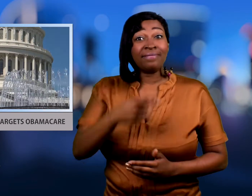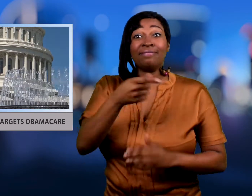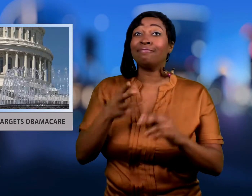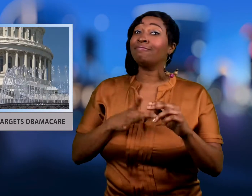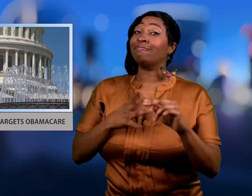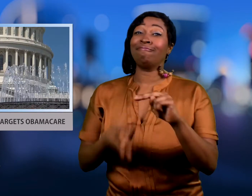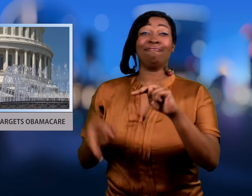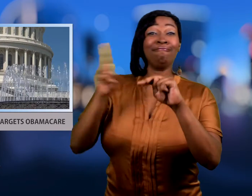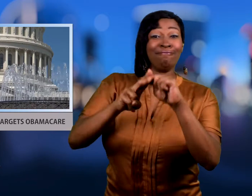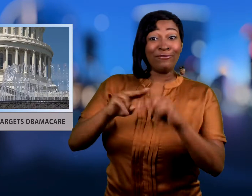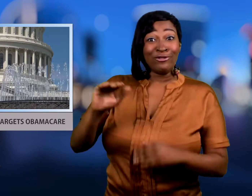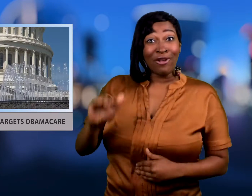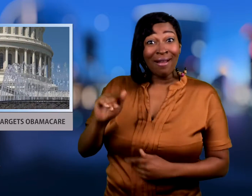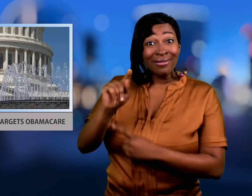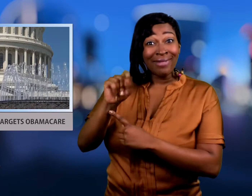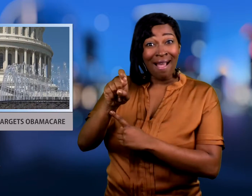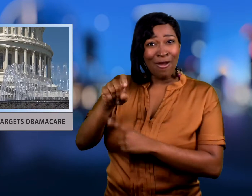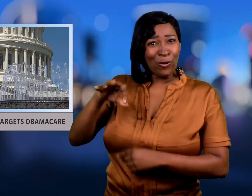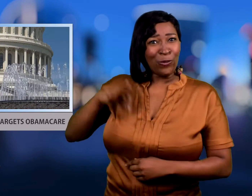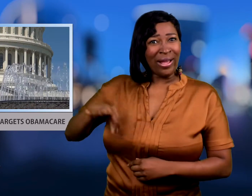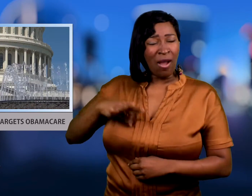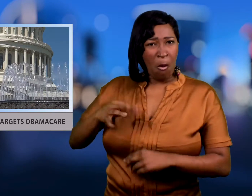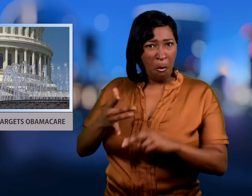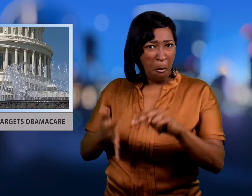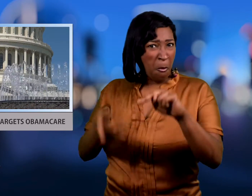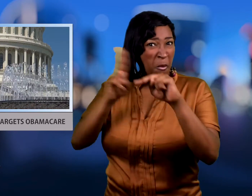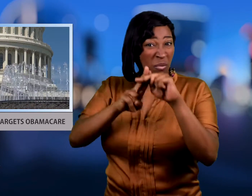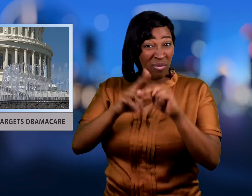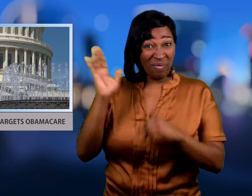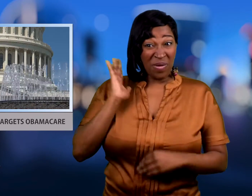and boost the child tax credit from